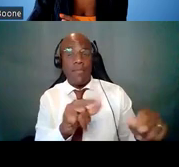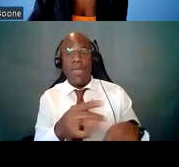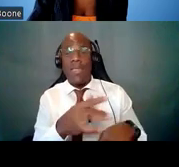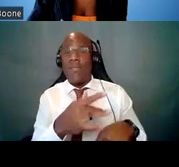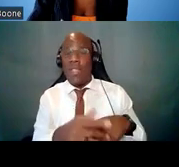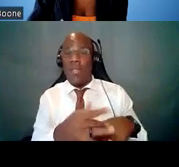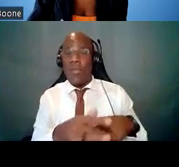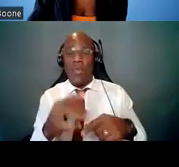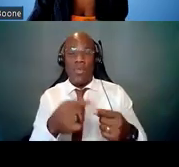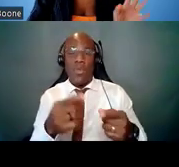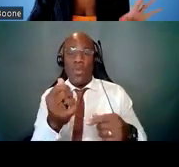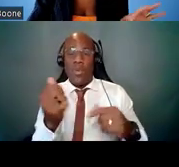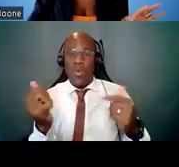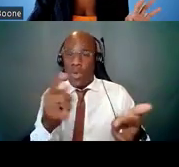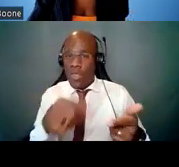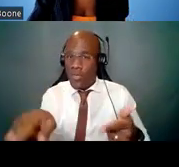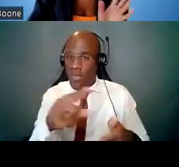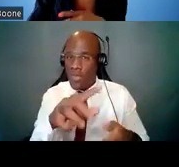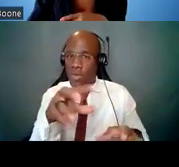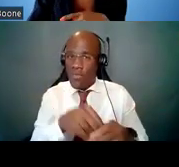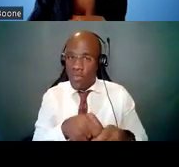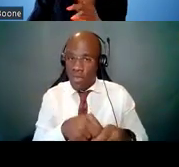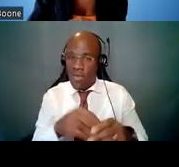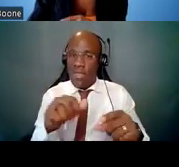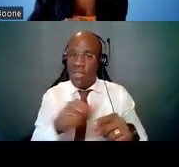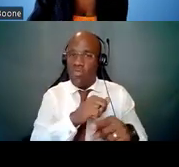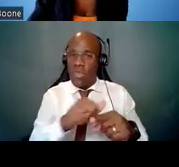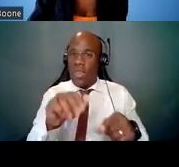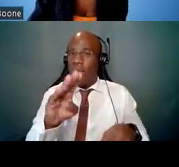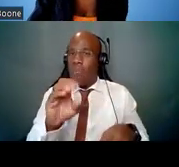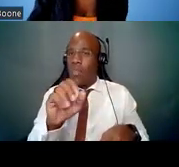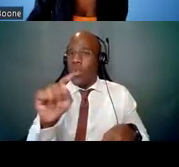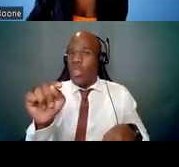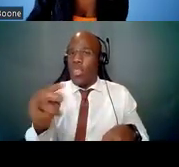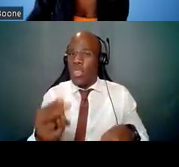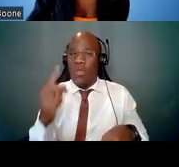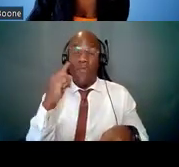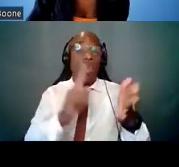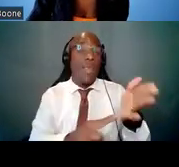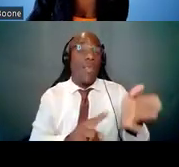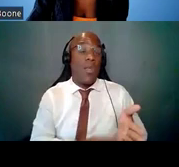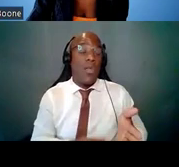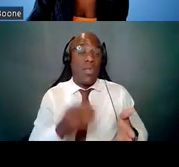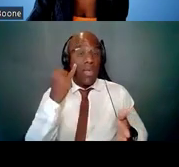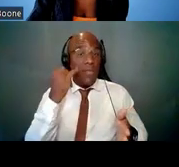Training booth, so if you don't have it yet, go to the booth and get this; this is a part of the resources that are available for you,